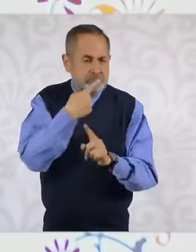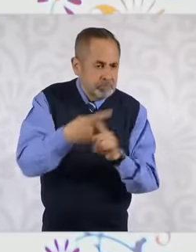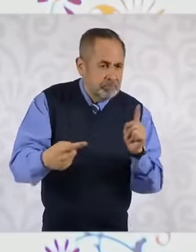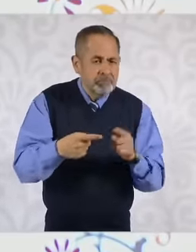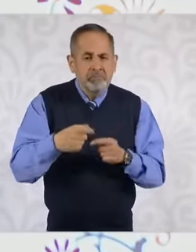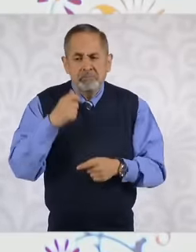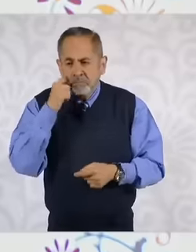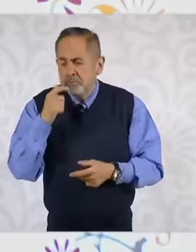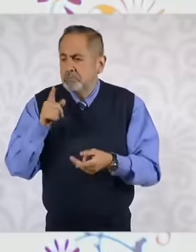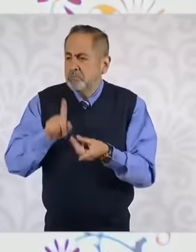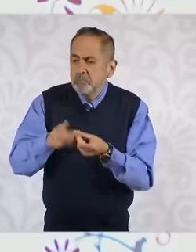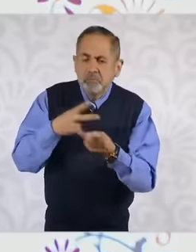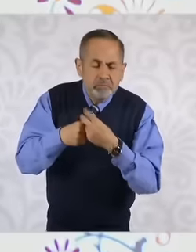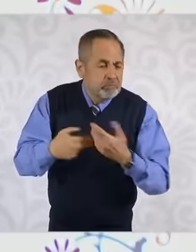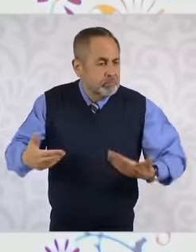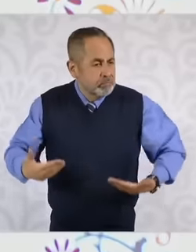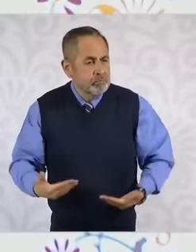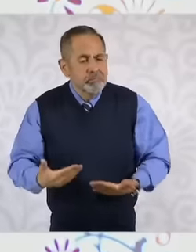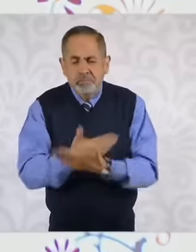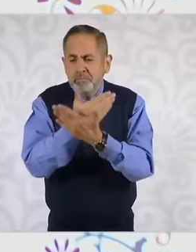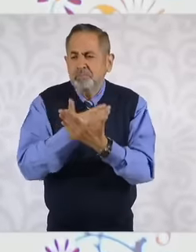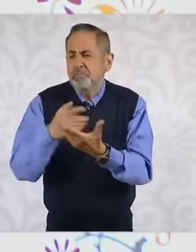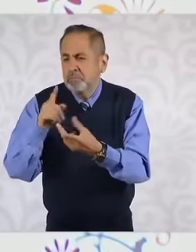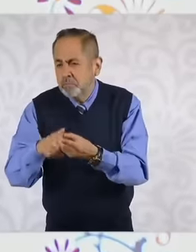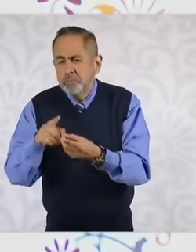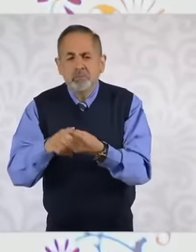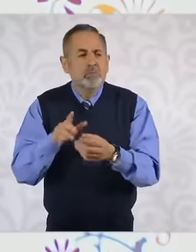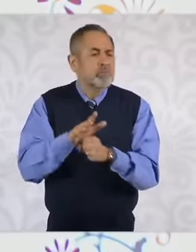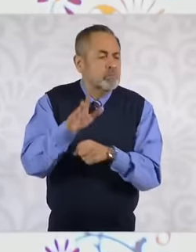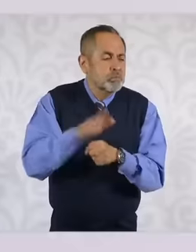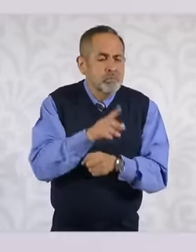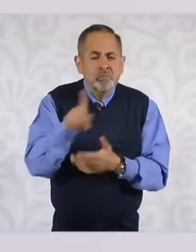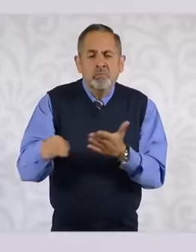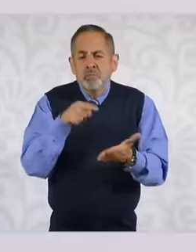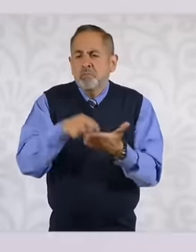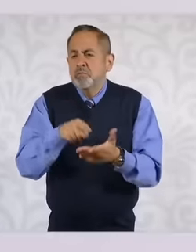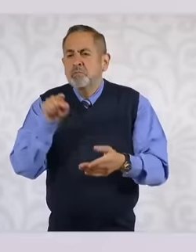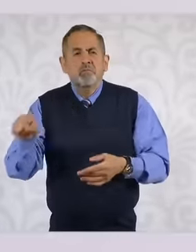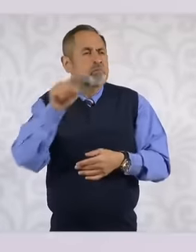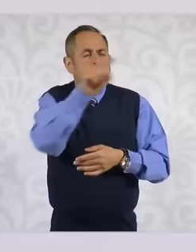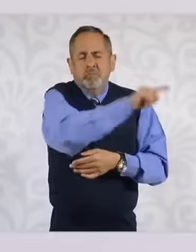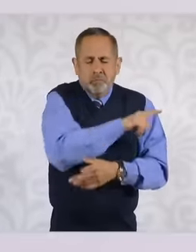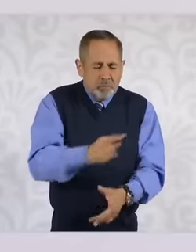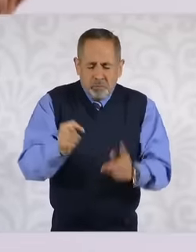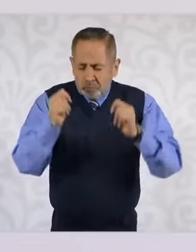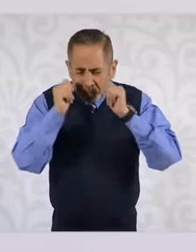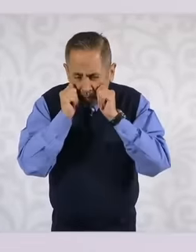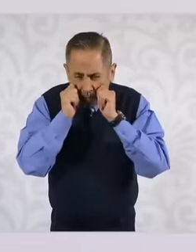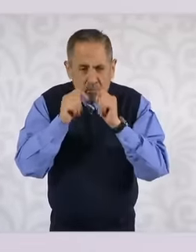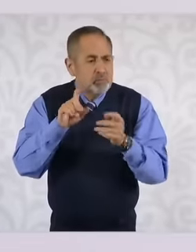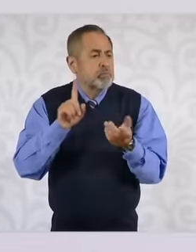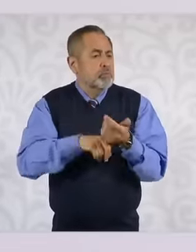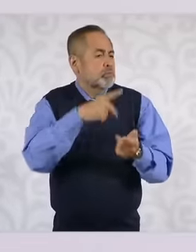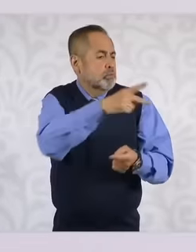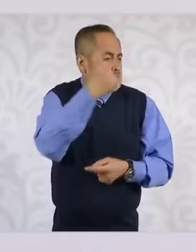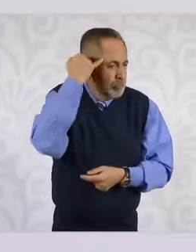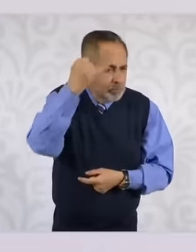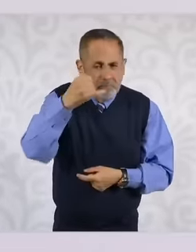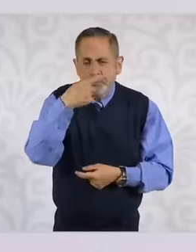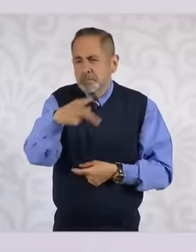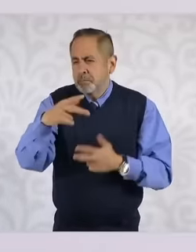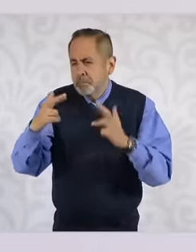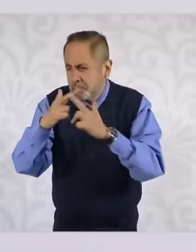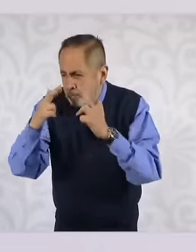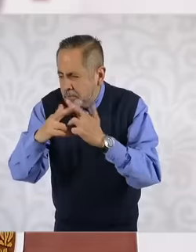ethnic origin, any origin you have, any thought, any religion, regardless